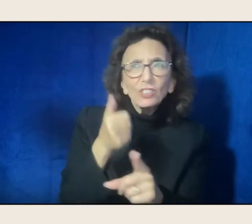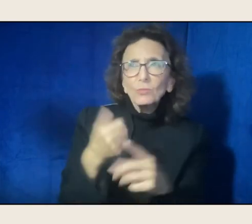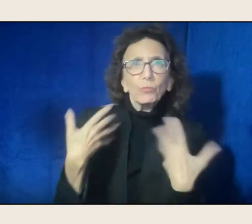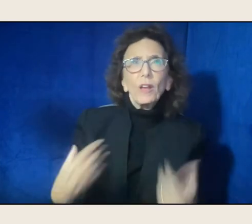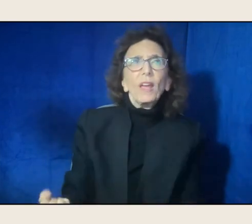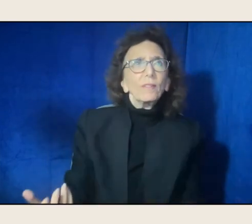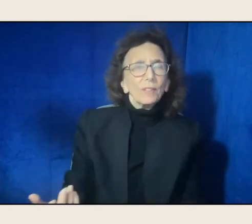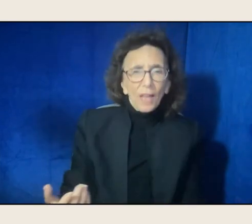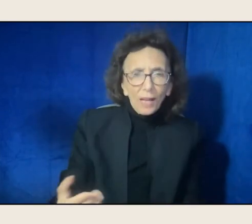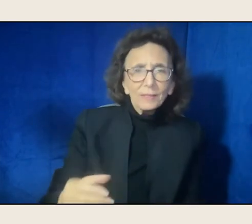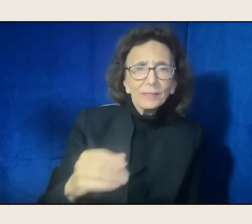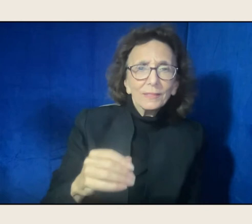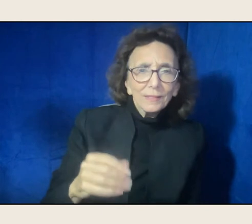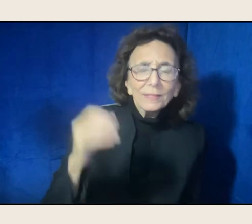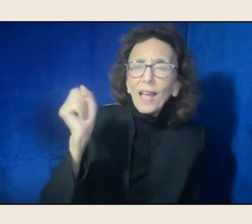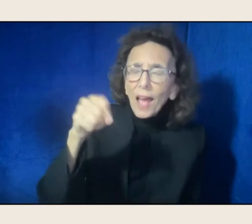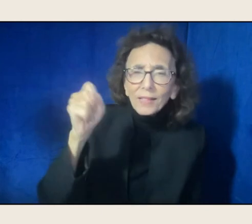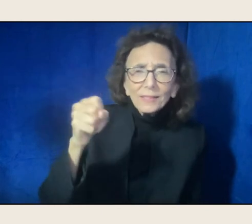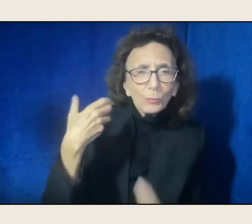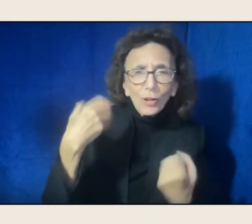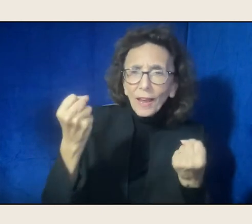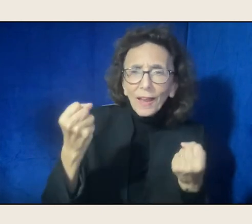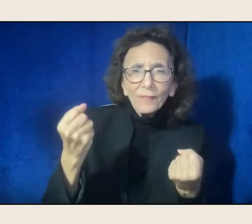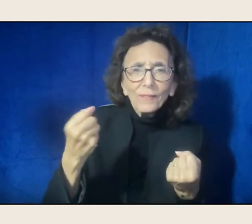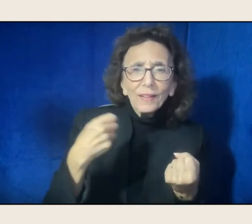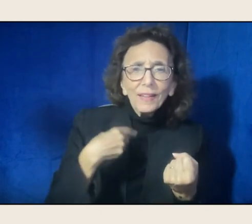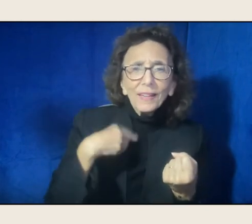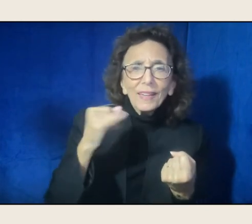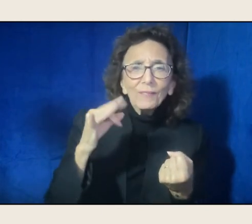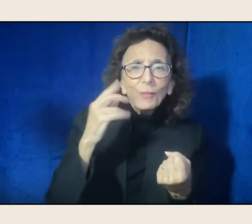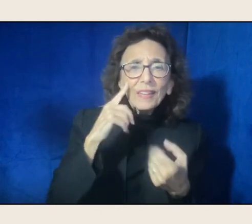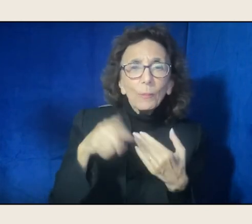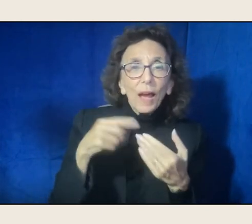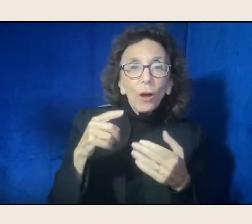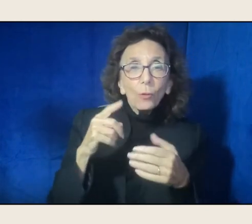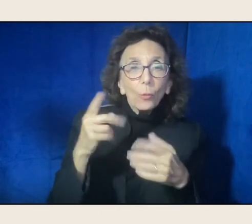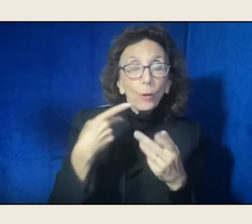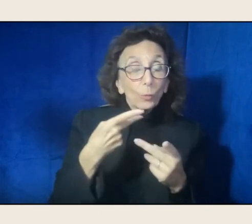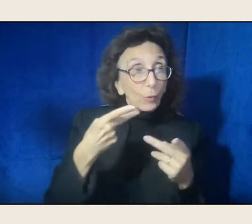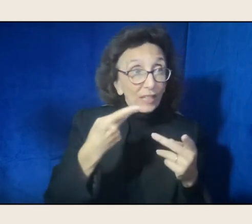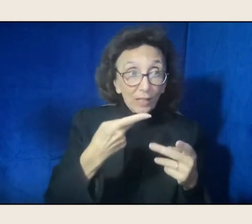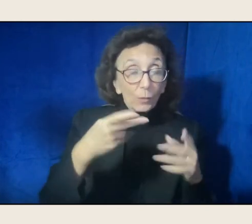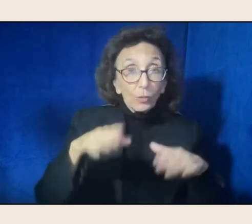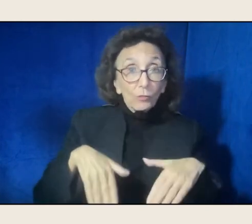yeah, if you think about the times that we came up, and we weren't even in the textbooks,